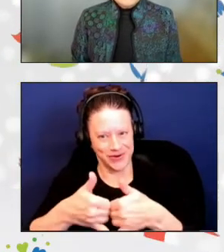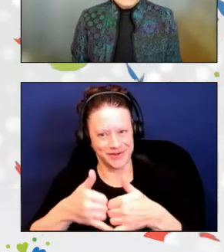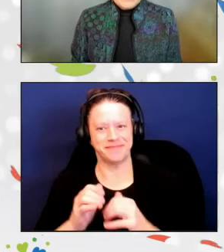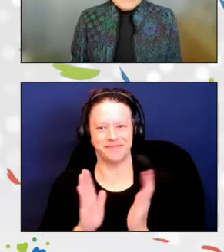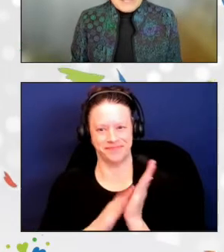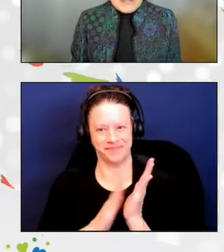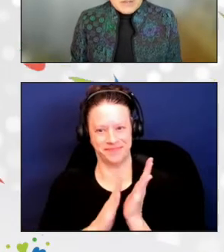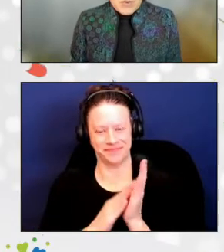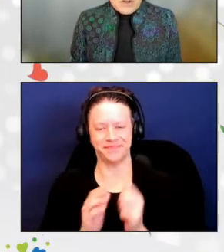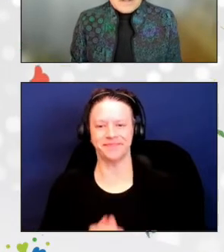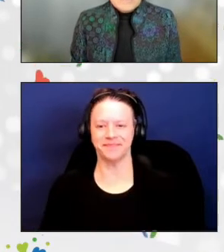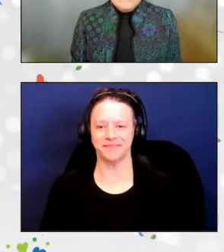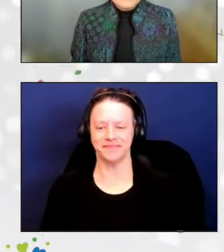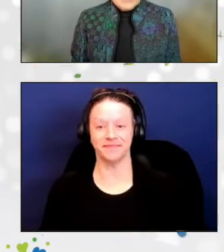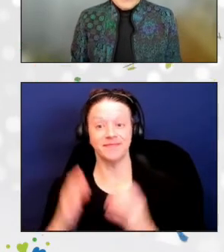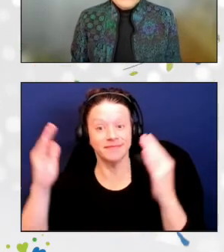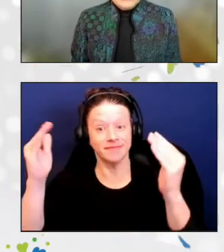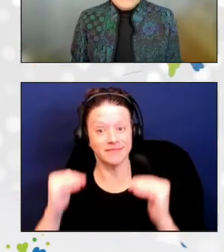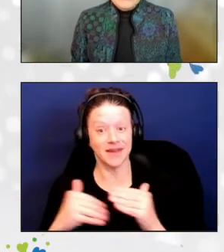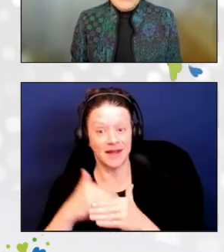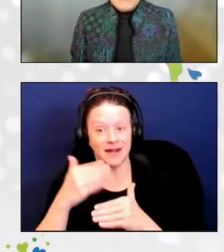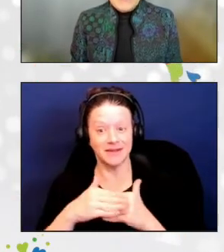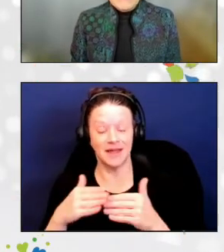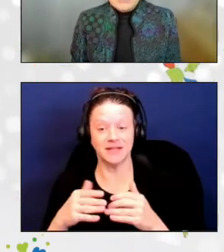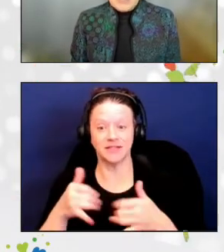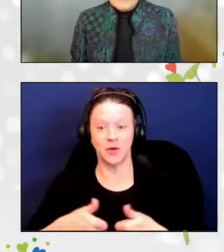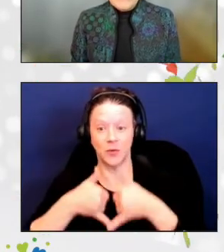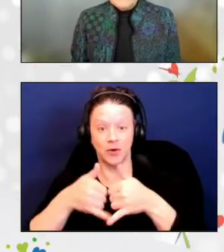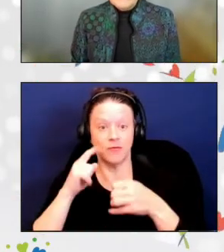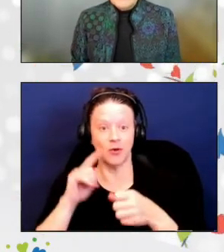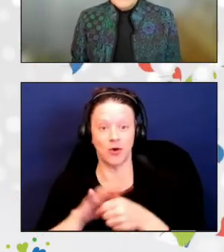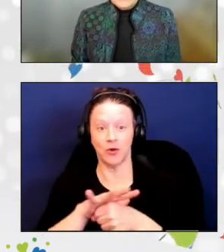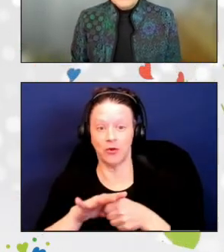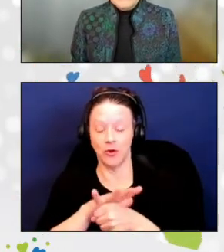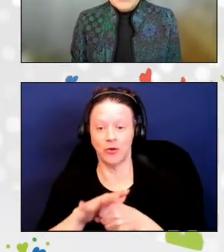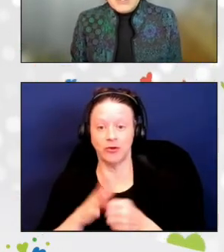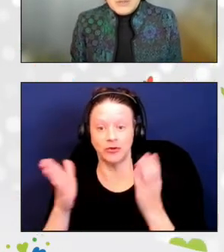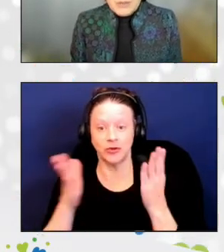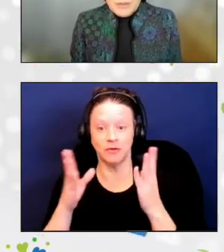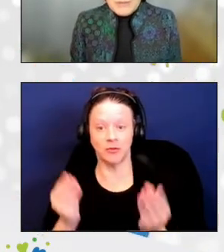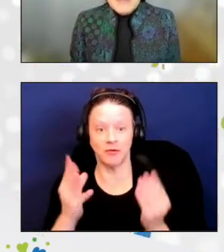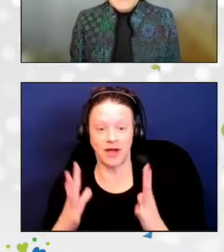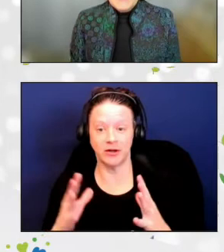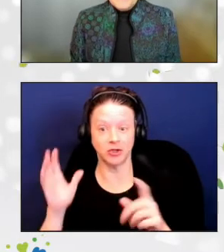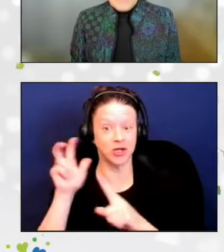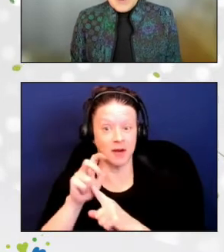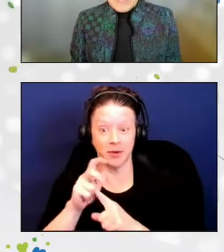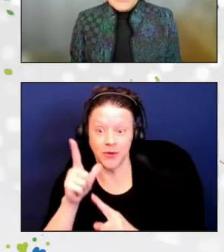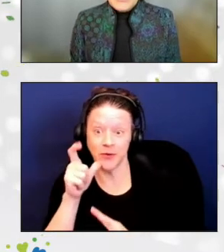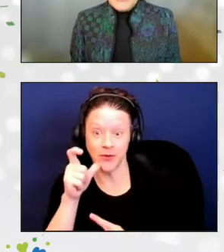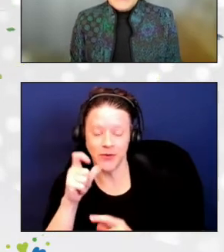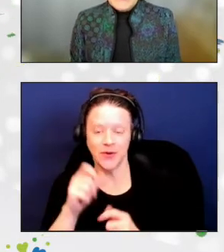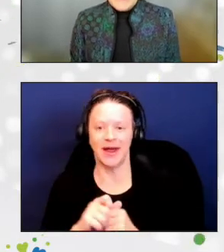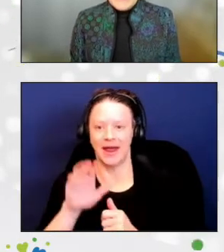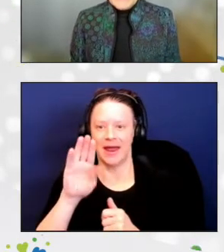Now our next award, for a Local Service Provider Champion, goes to Mary Jo McKay.